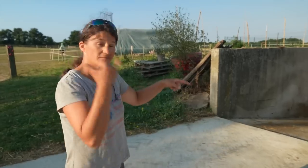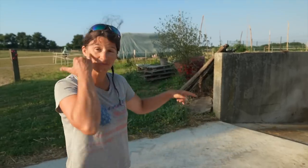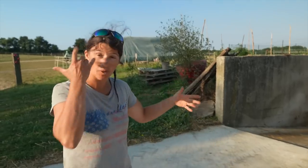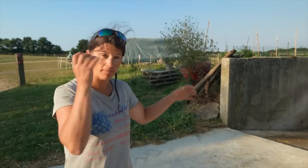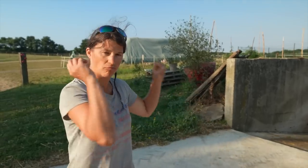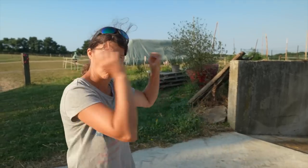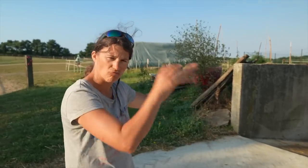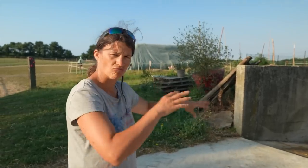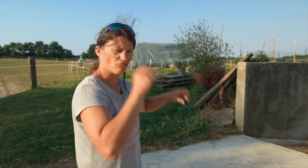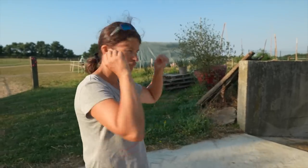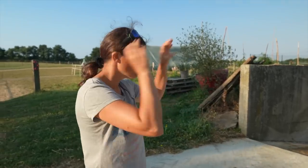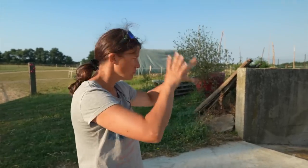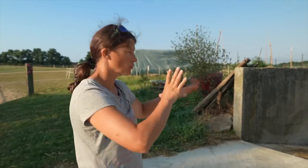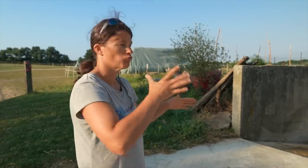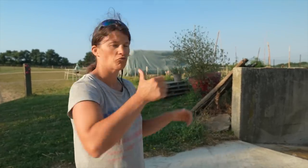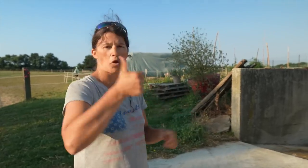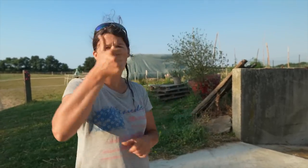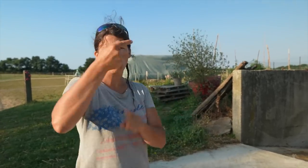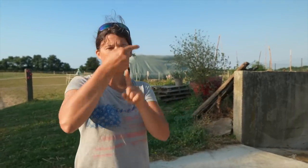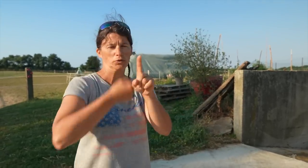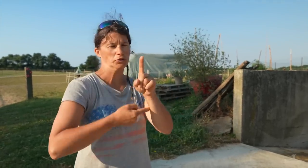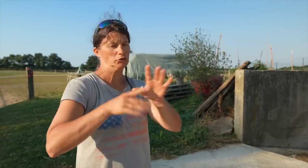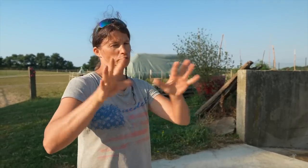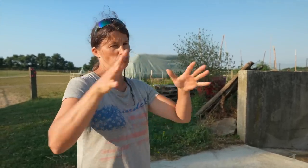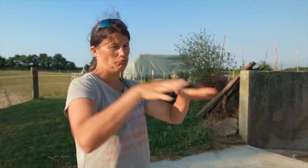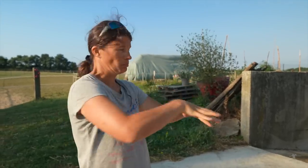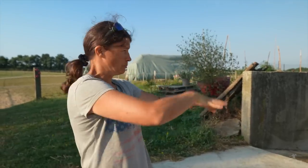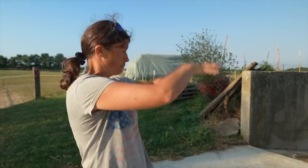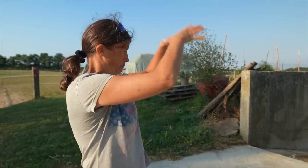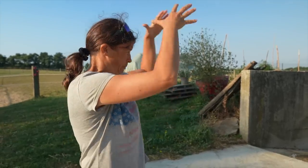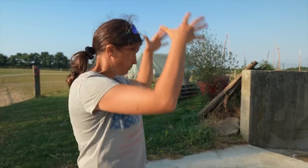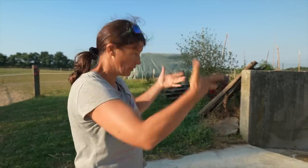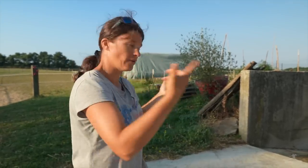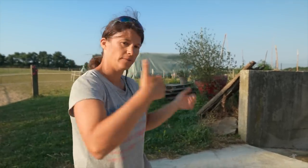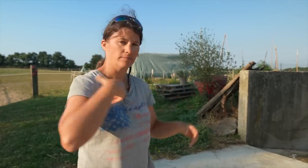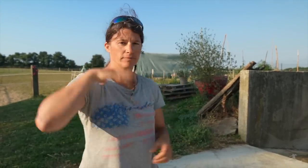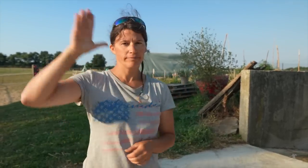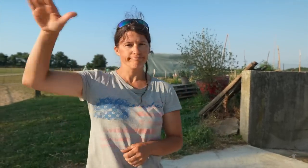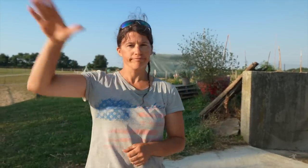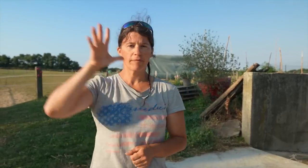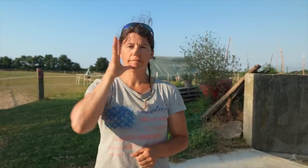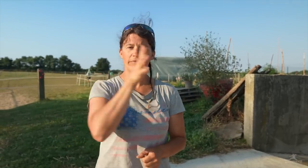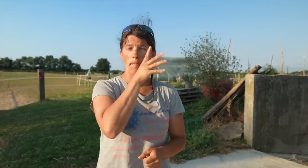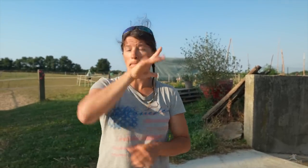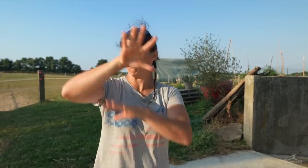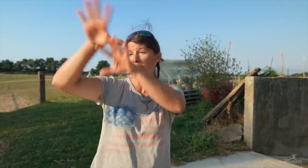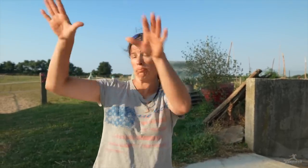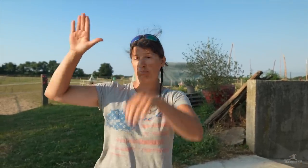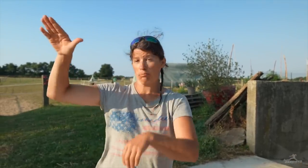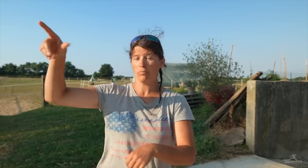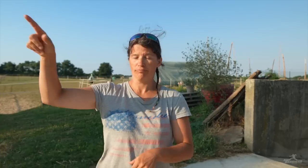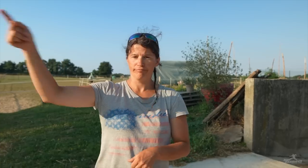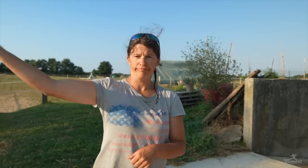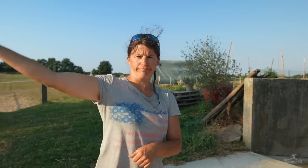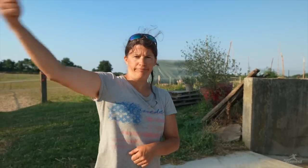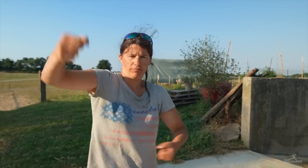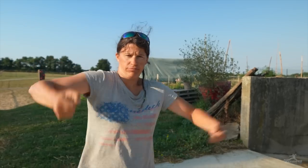After a month or so of dumping our hay, we will call the farmers’ association over